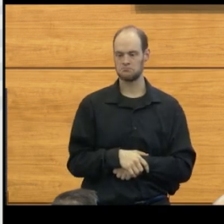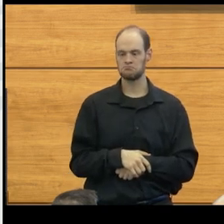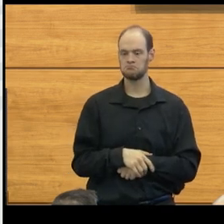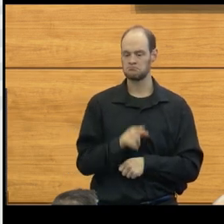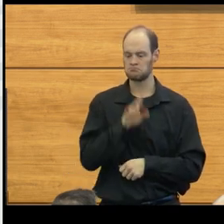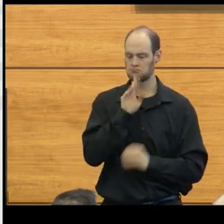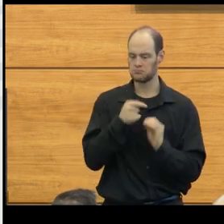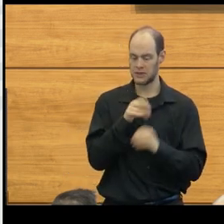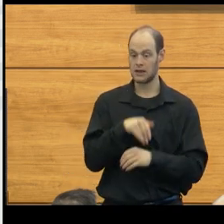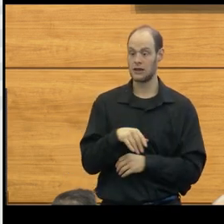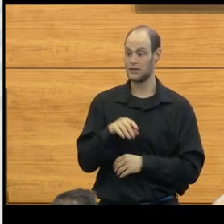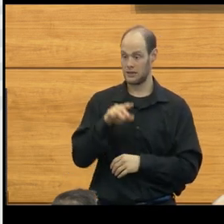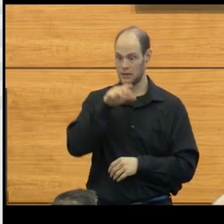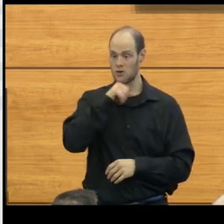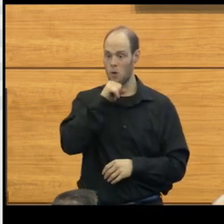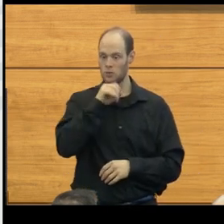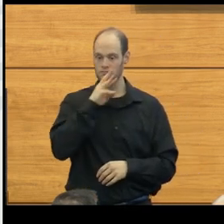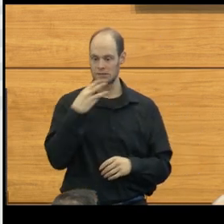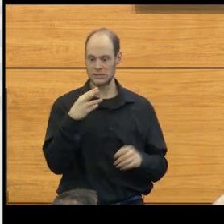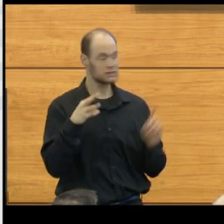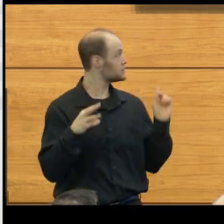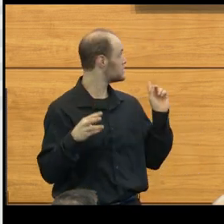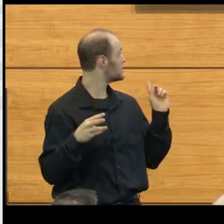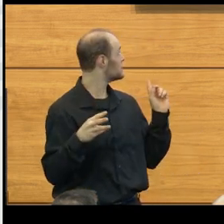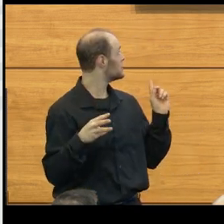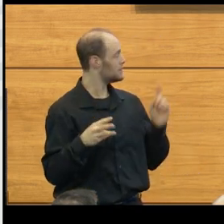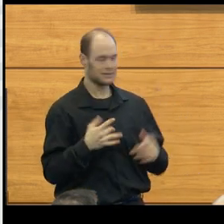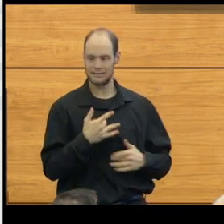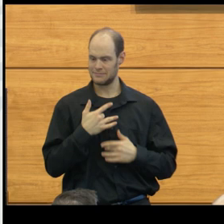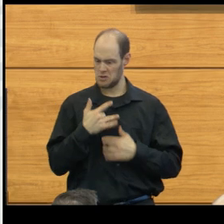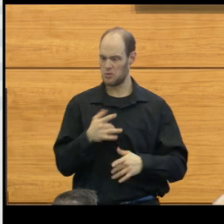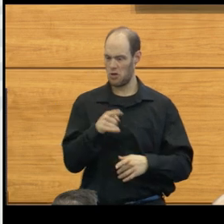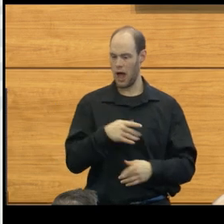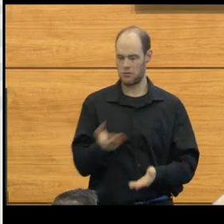This is a 16-year-old, classic one that would've been presented to me.